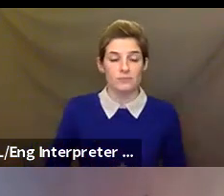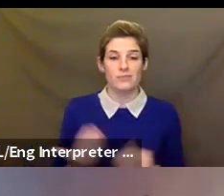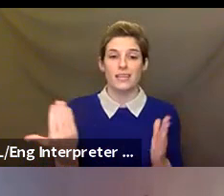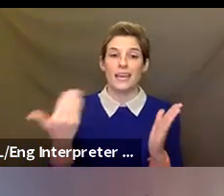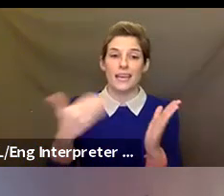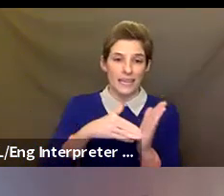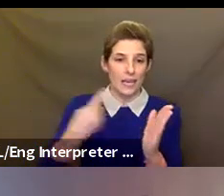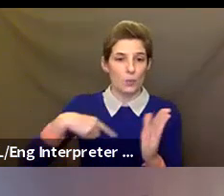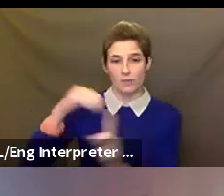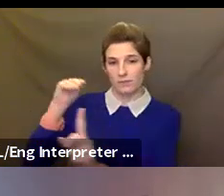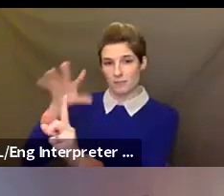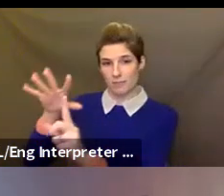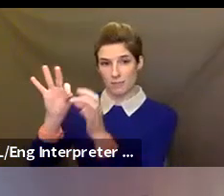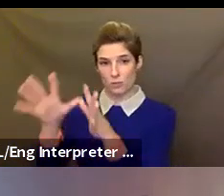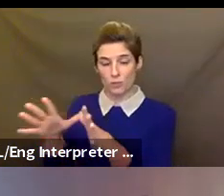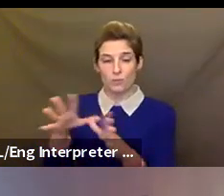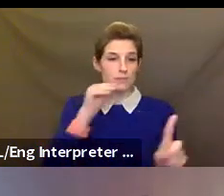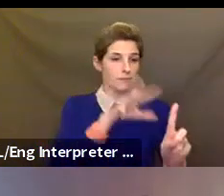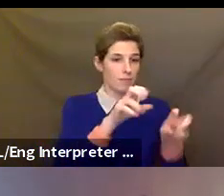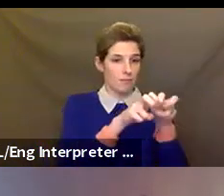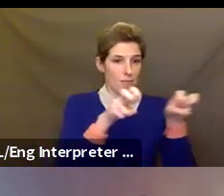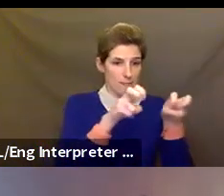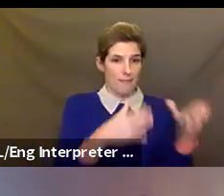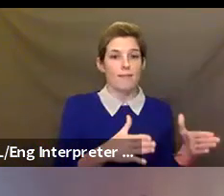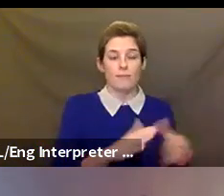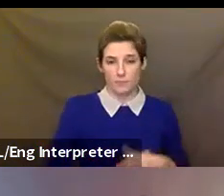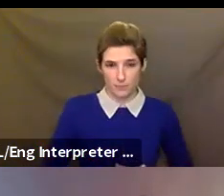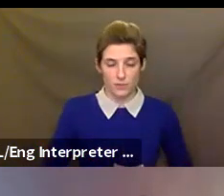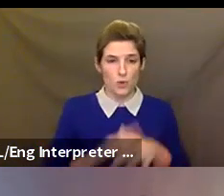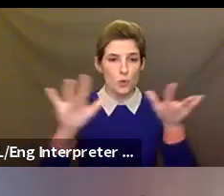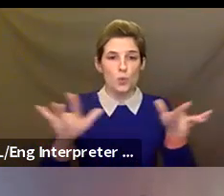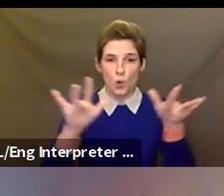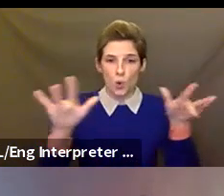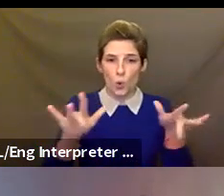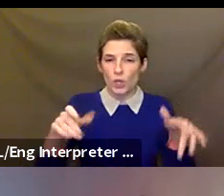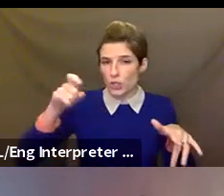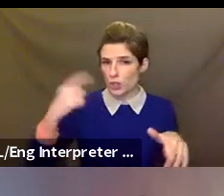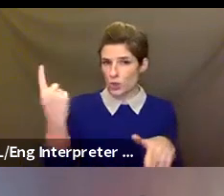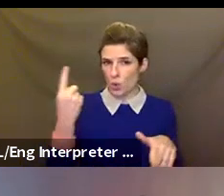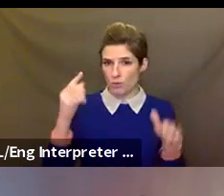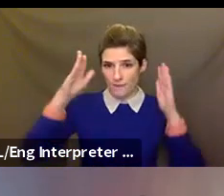and interpreters for today's event, and so the recording will likely be just of those folks who are in the spotlight. Again,